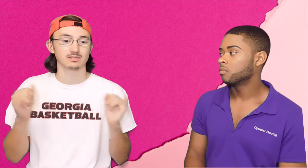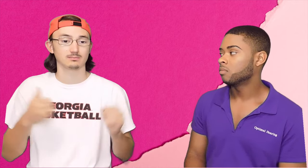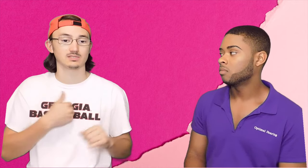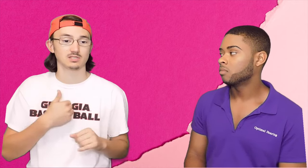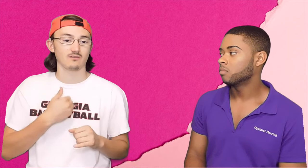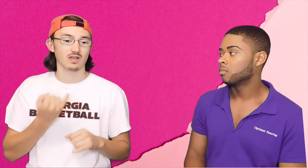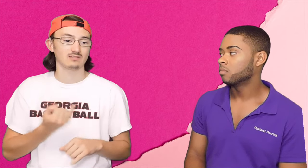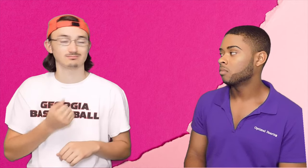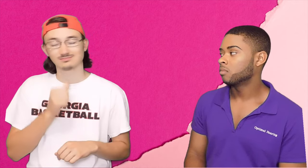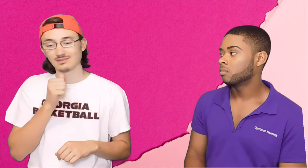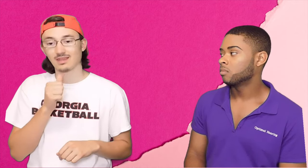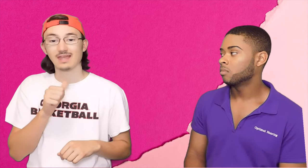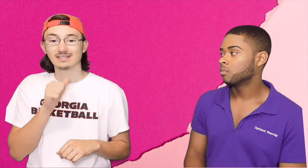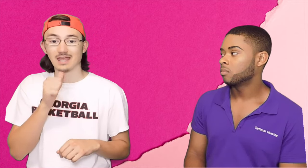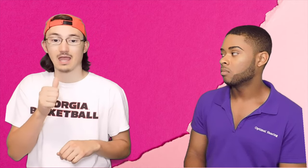independent..